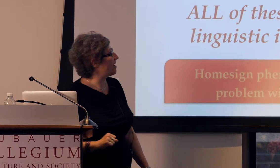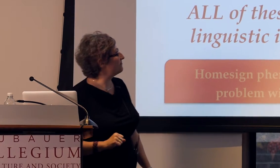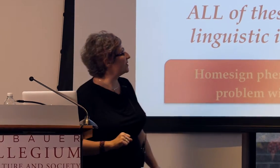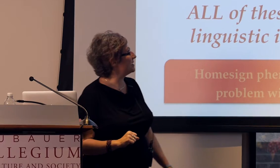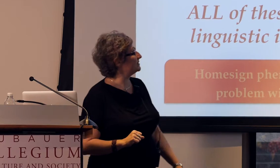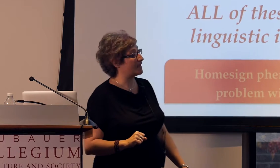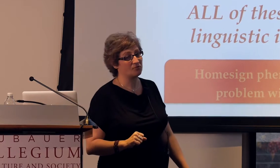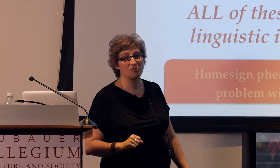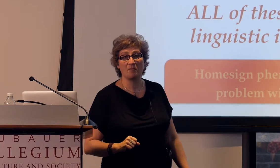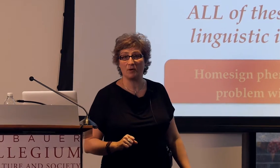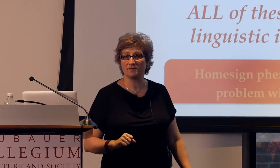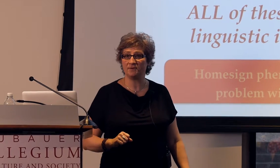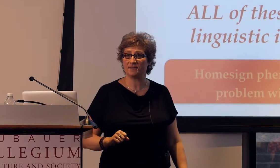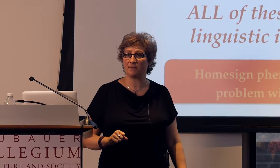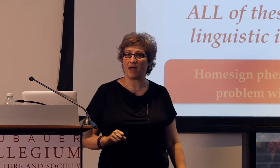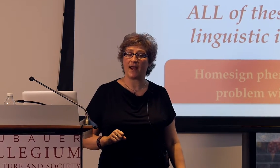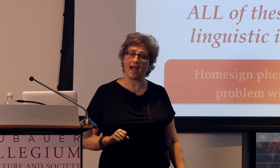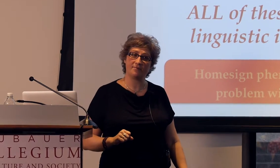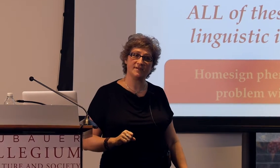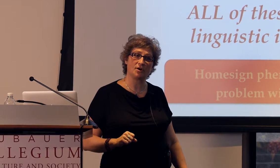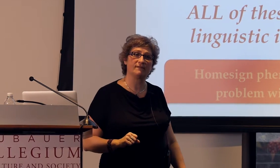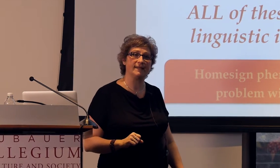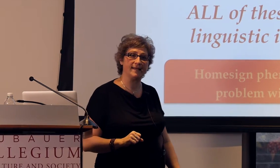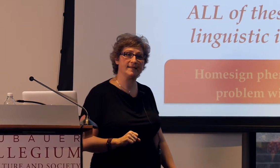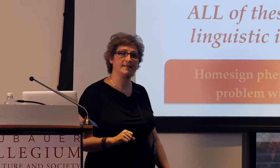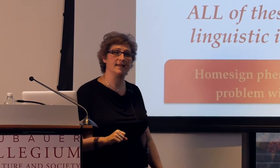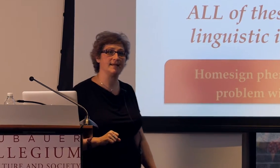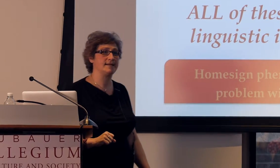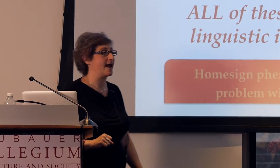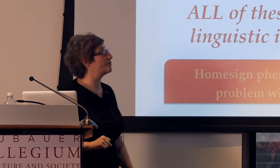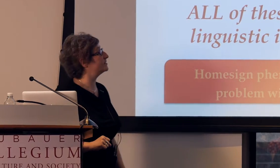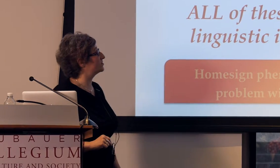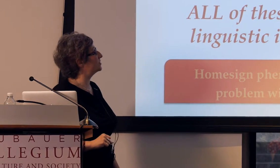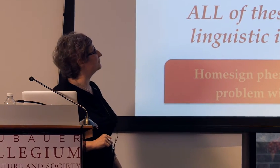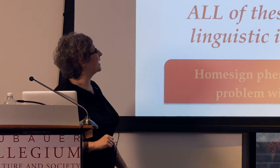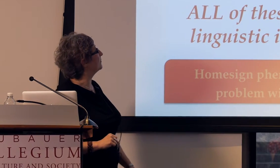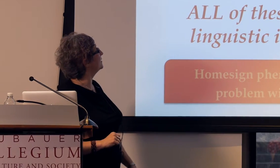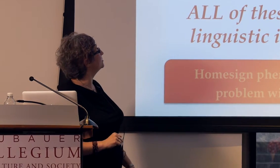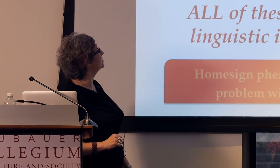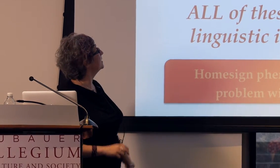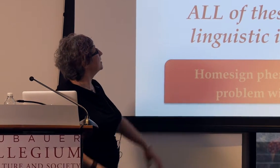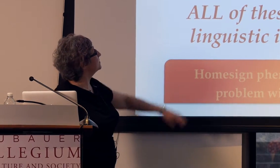There have been several proposals about how these are related in acquisition of language.